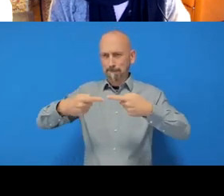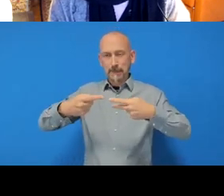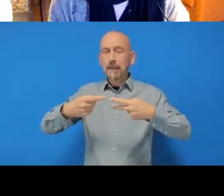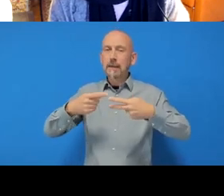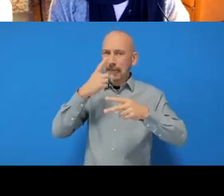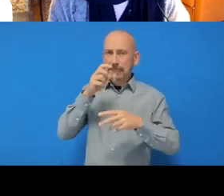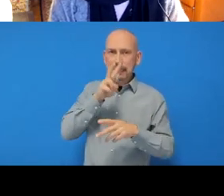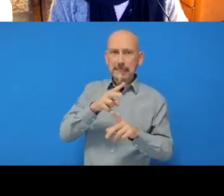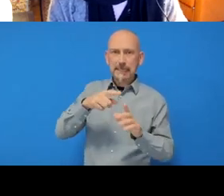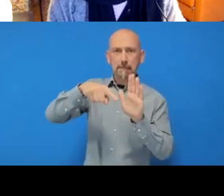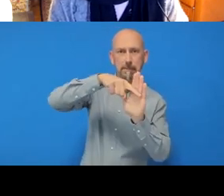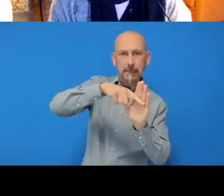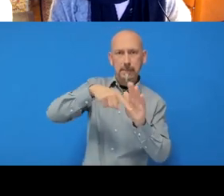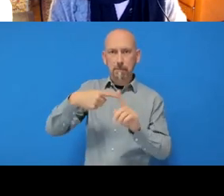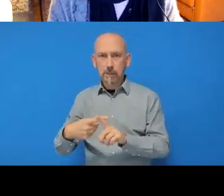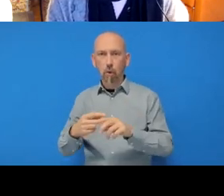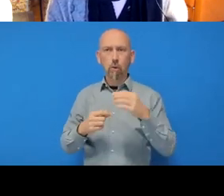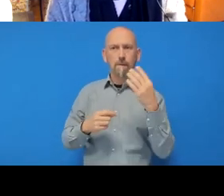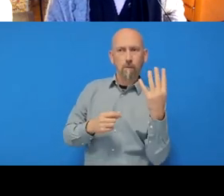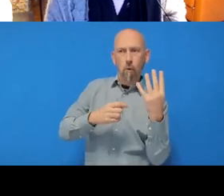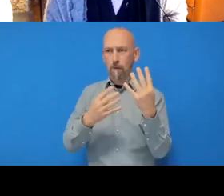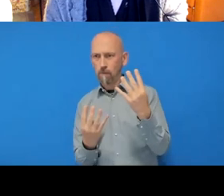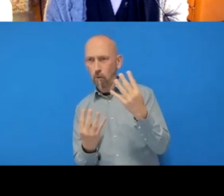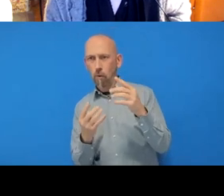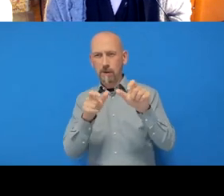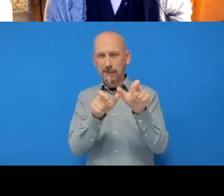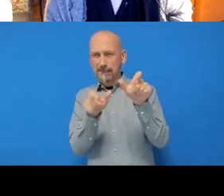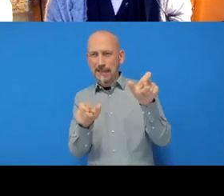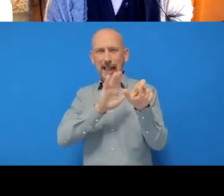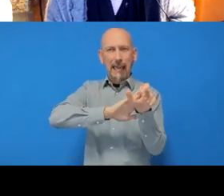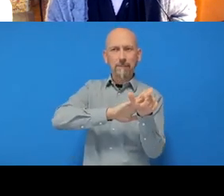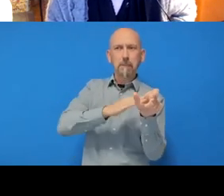Sorry other way around, on the left is what has been removed and the 4 on the right means that